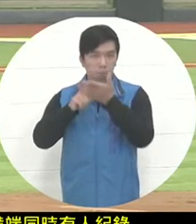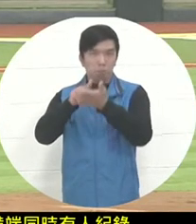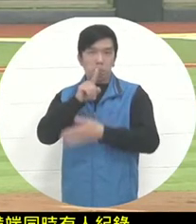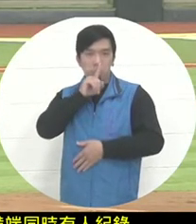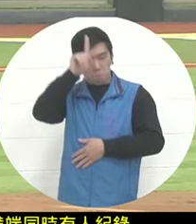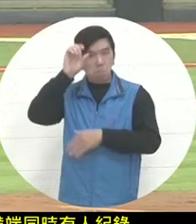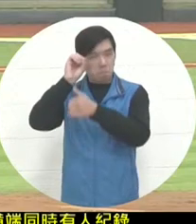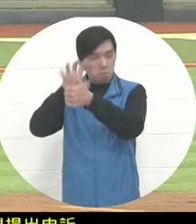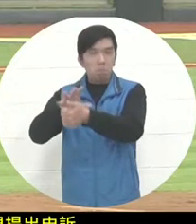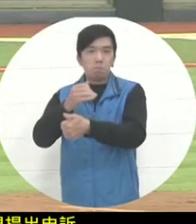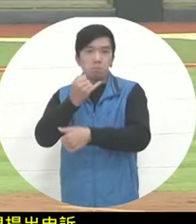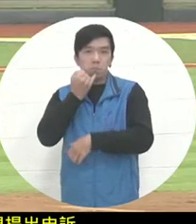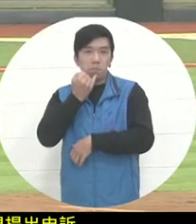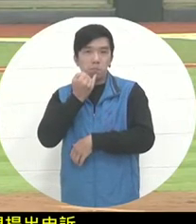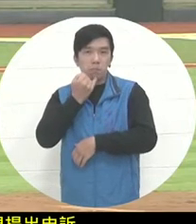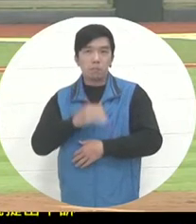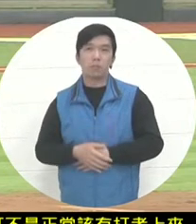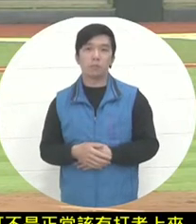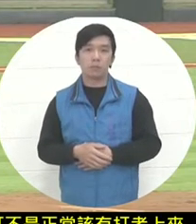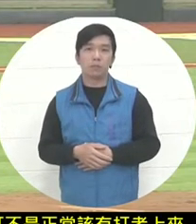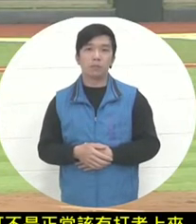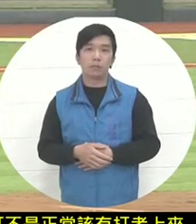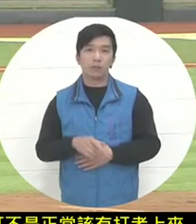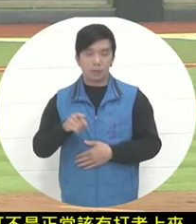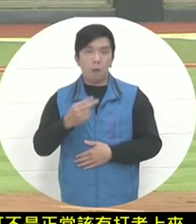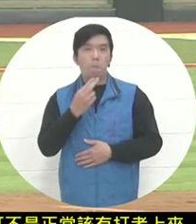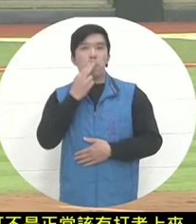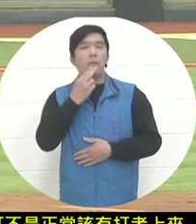should hit in such a sequence . Therefore, it will be declared an out. Okay,